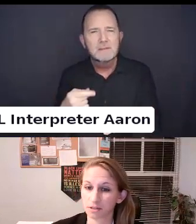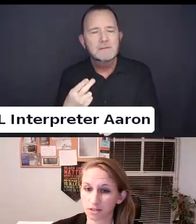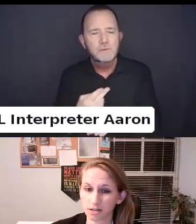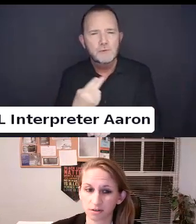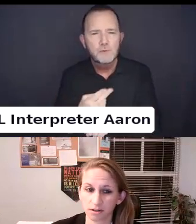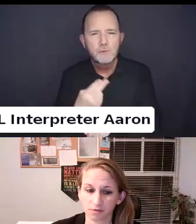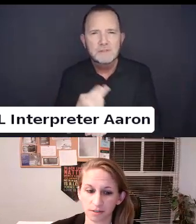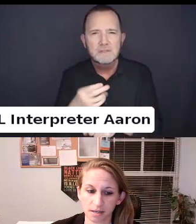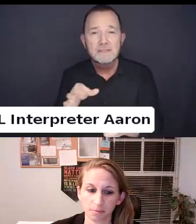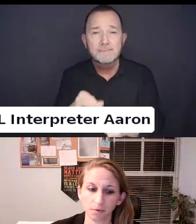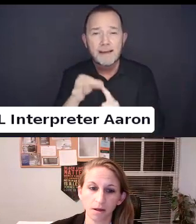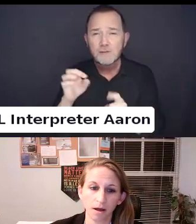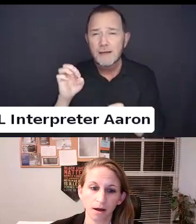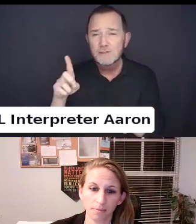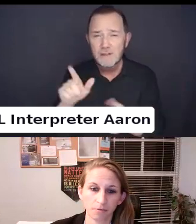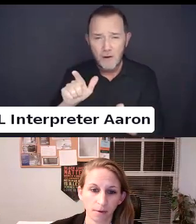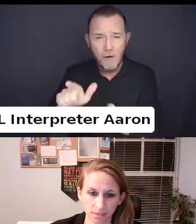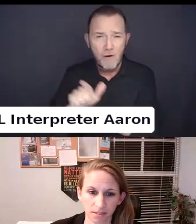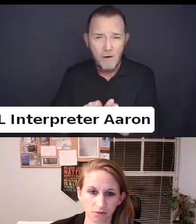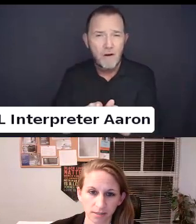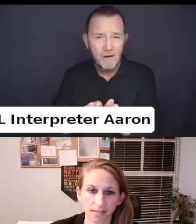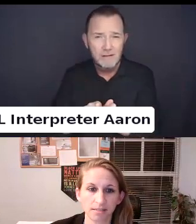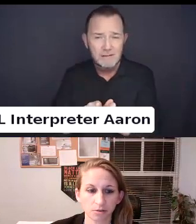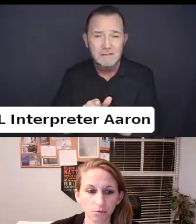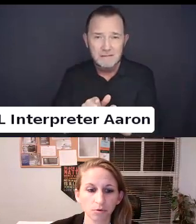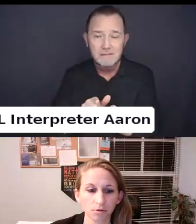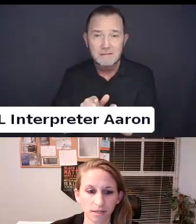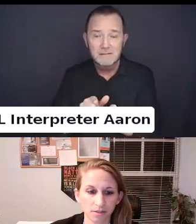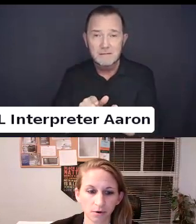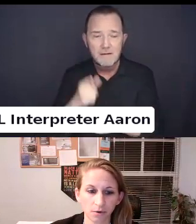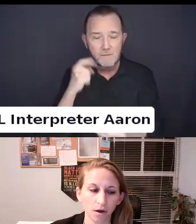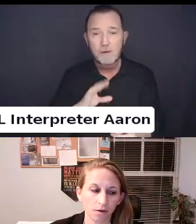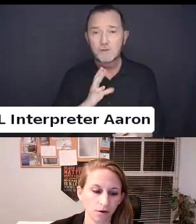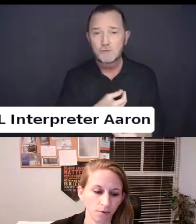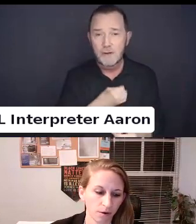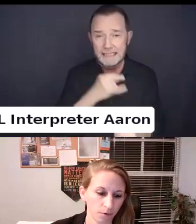special education laws for example. In representing trans kids in schools.